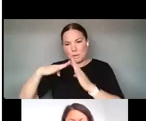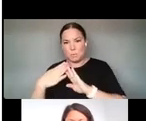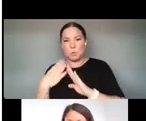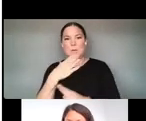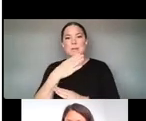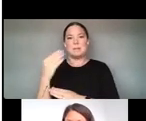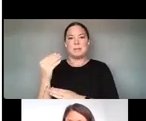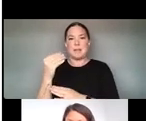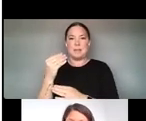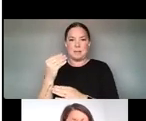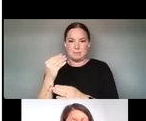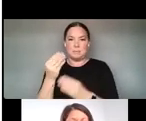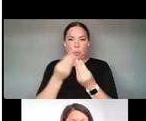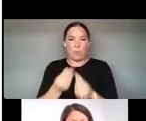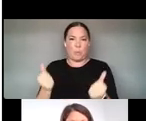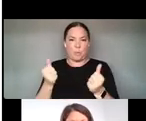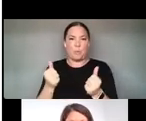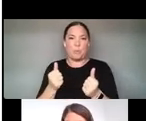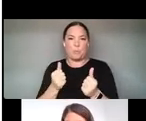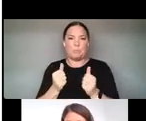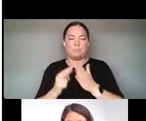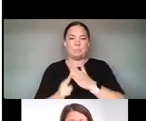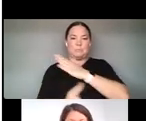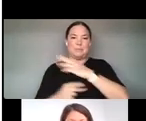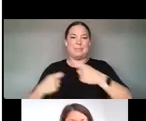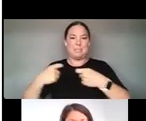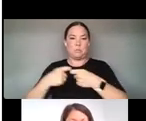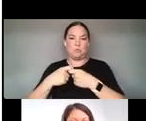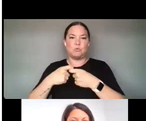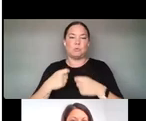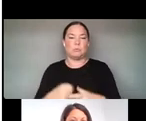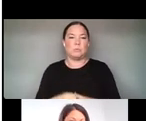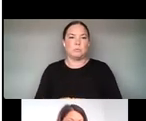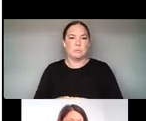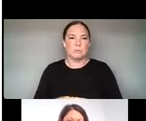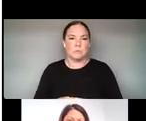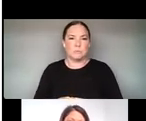WHEN WE'RE TALKING ABOUT TECH-FOCUSED ARTS PROJECTS AND PRACTICES WE'RE REALLY FOCUSING